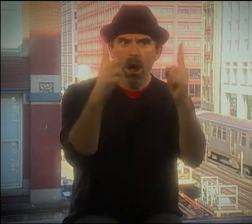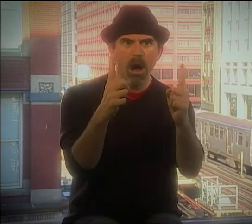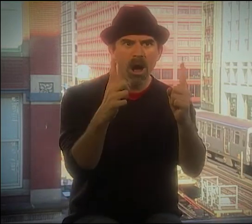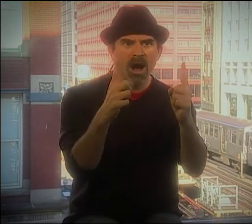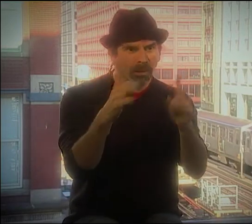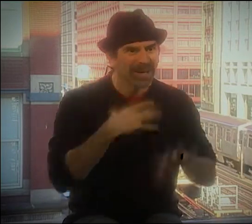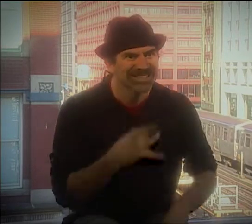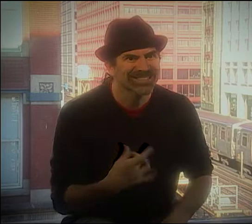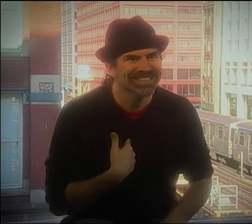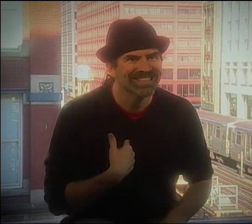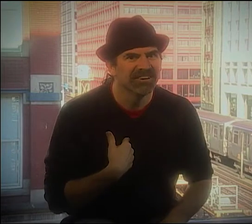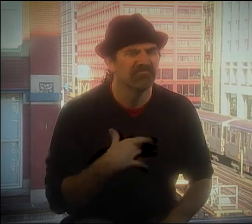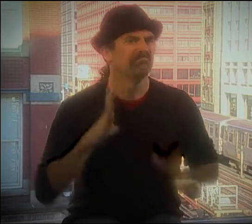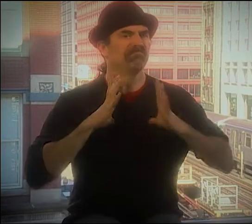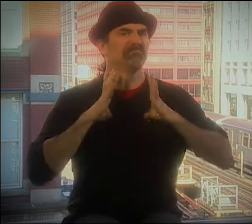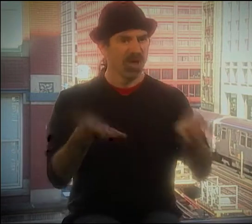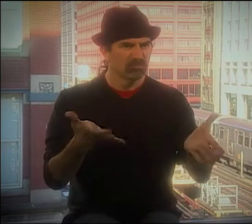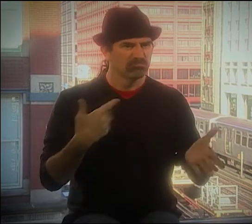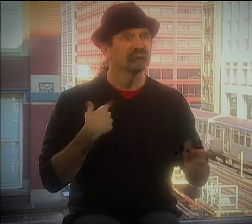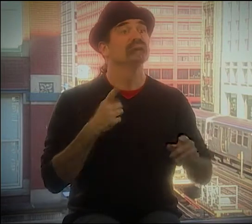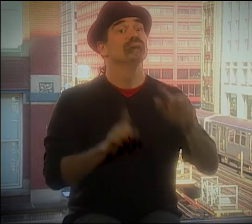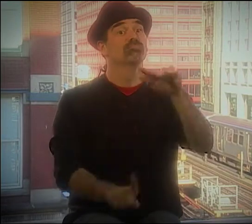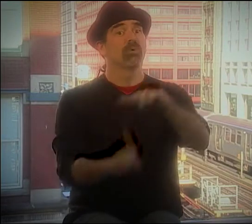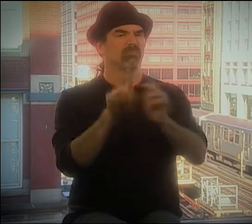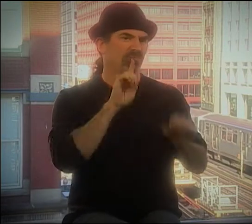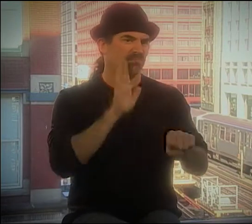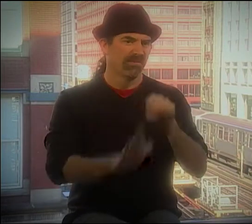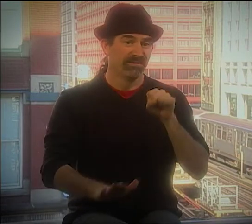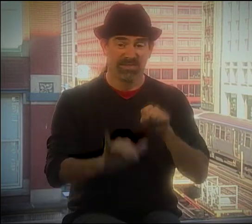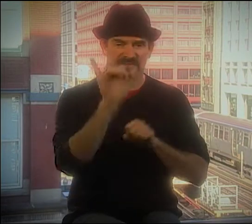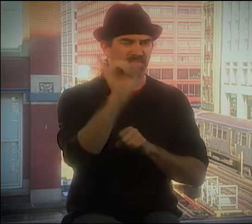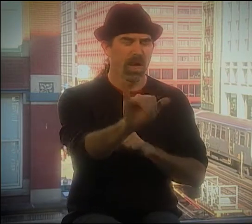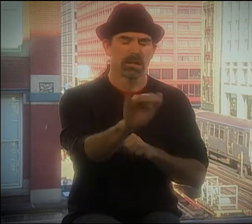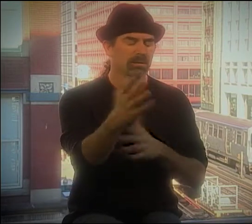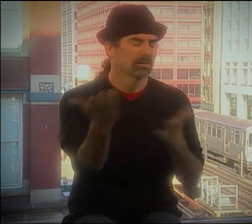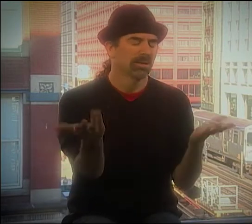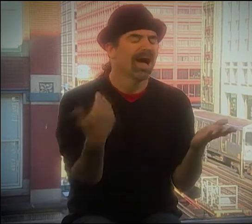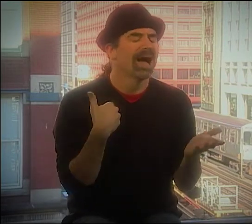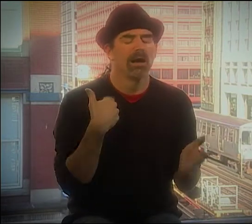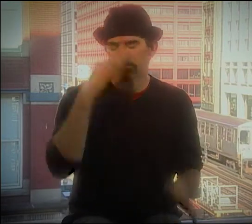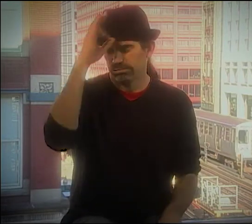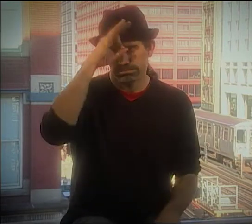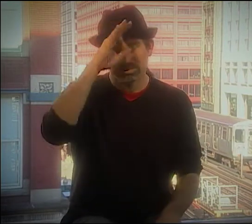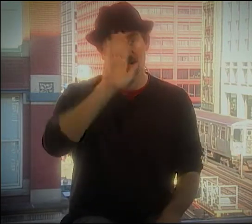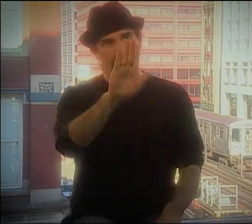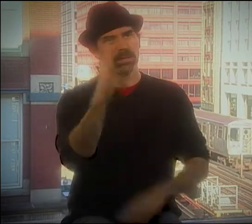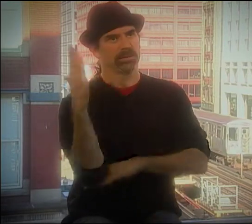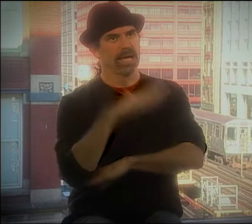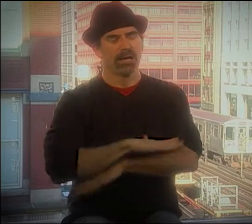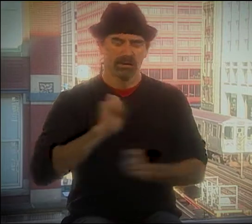AND PATRICK GRAYBILL WILL BE THERE. AND I THOUGHT, "THE TWO OF THEM MEETING. THIS WILL BE GREAT. I HAVE TO DO THIS."